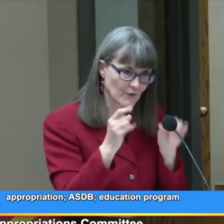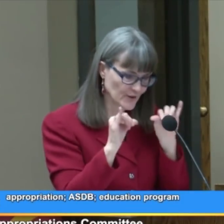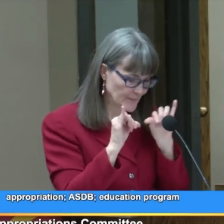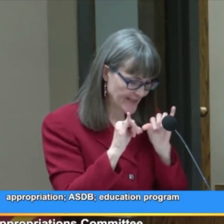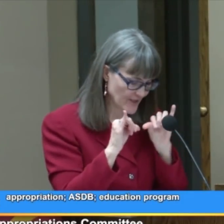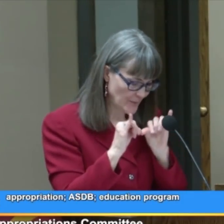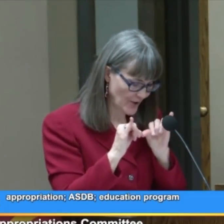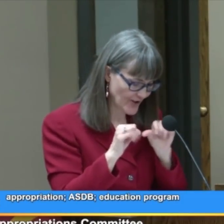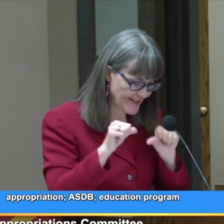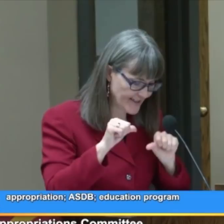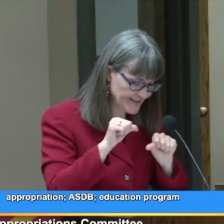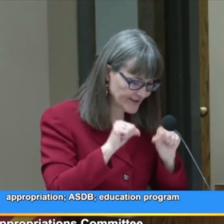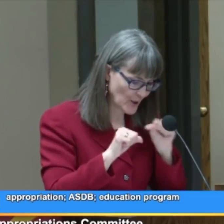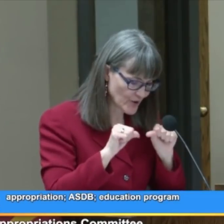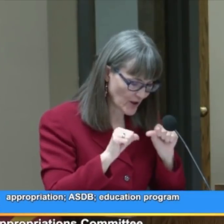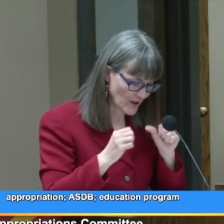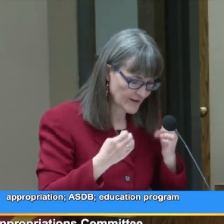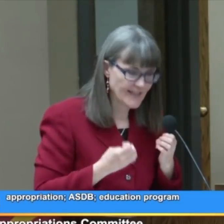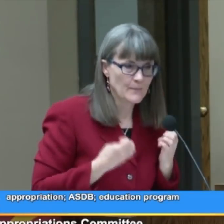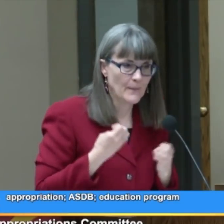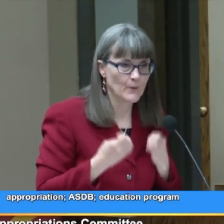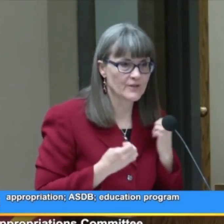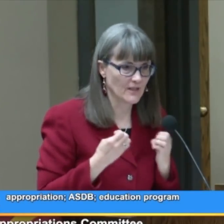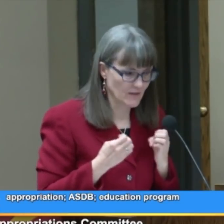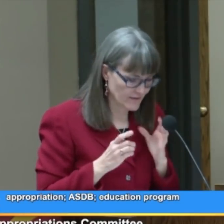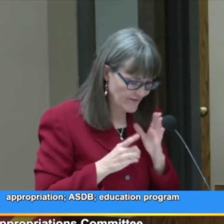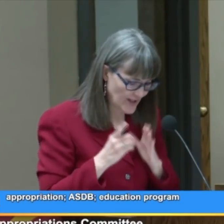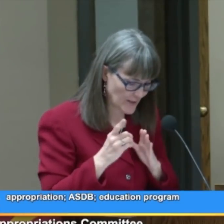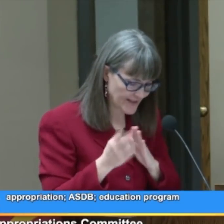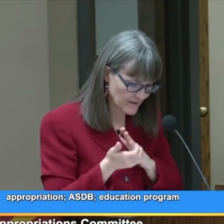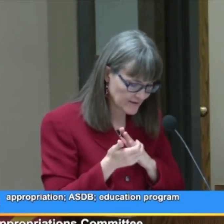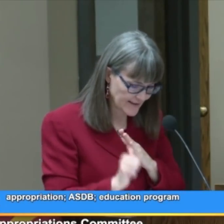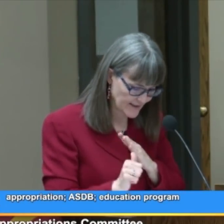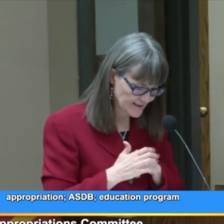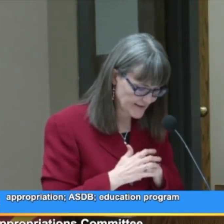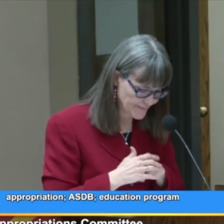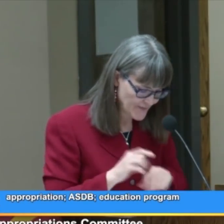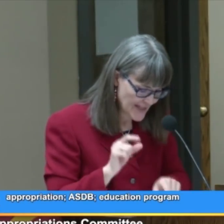The first benchmark is social emotional developmental skills.